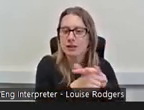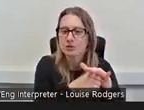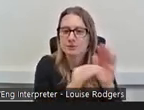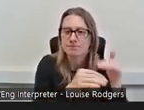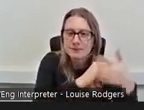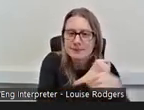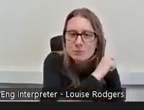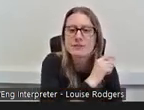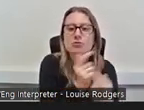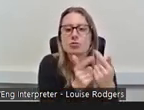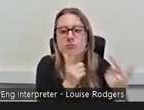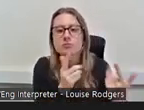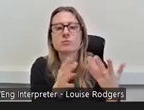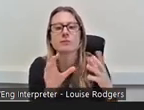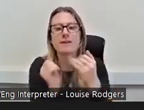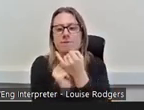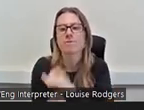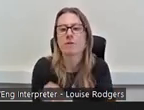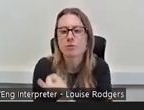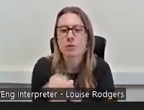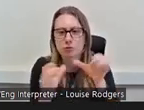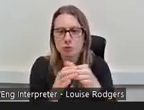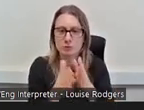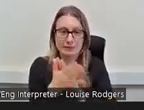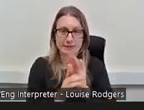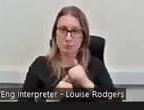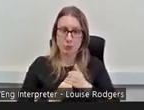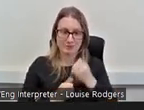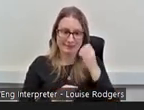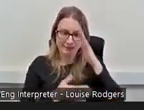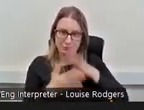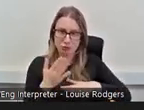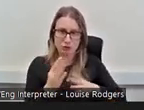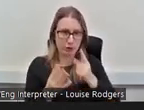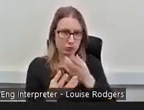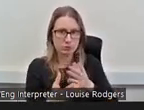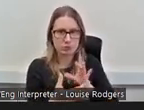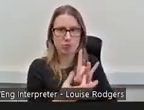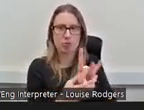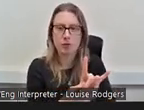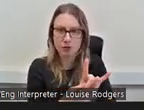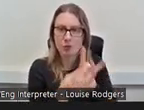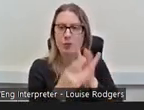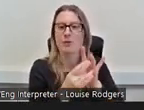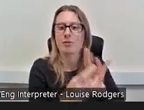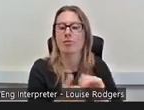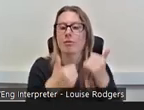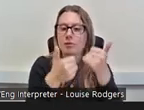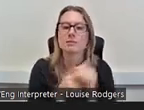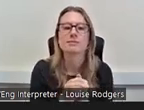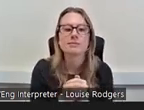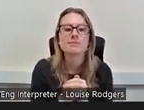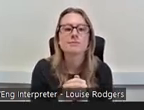so I could use my own experience to work with them. How I got into the heritage sector was